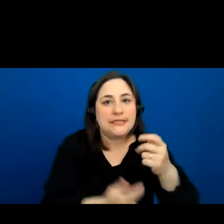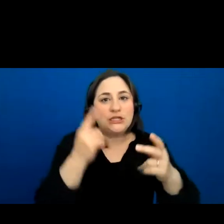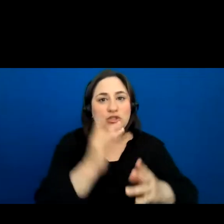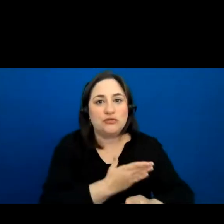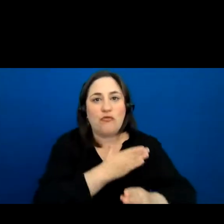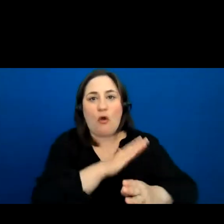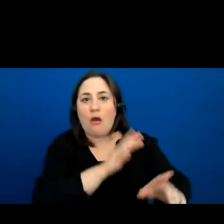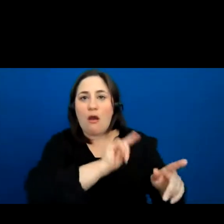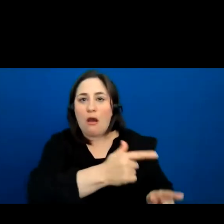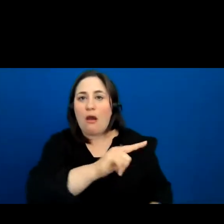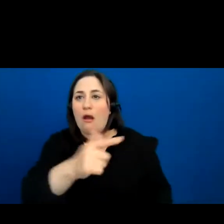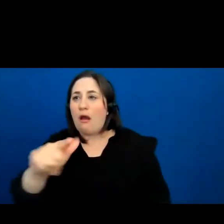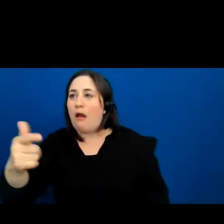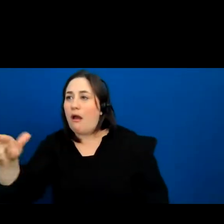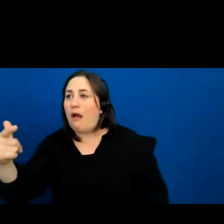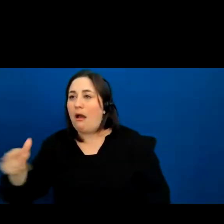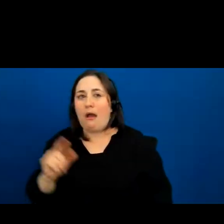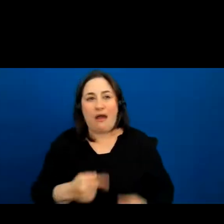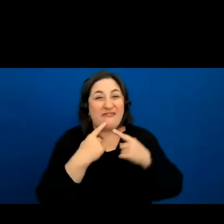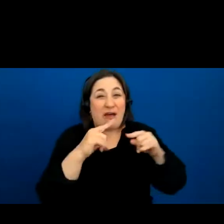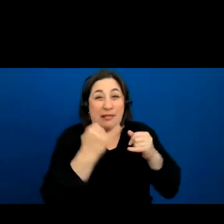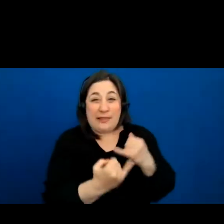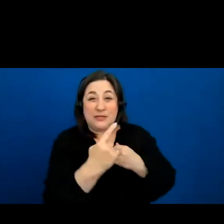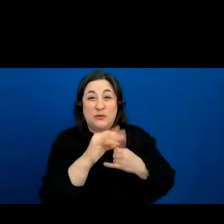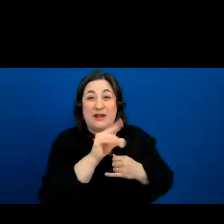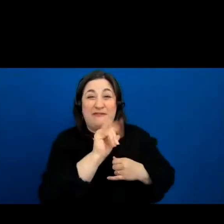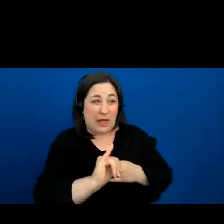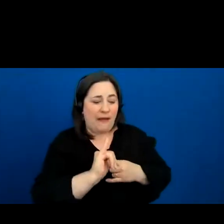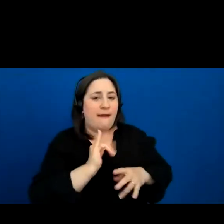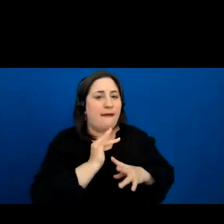until Chief Black Bear came back to life. And it wasn’t until that final voice was heard by Chief